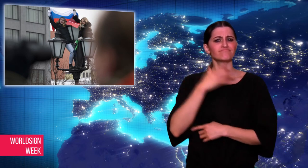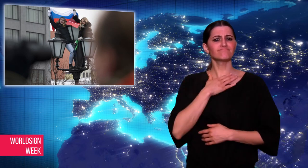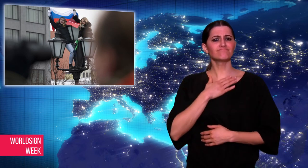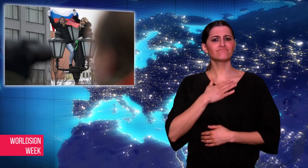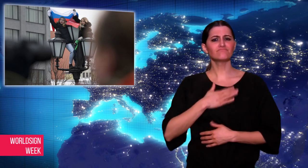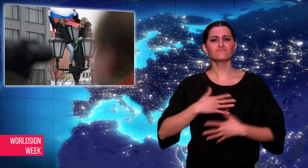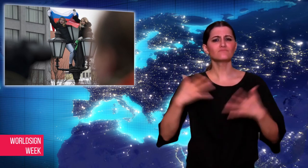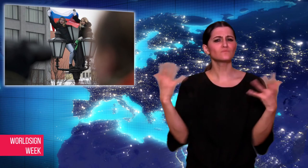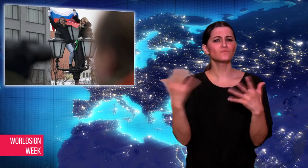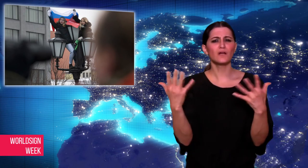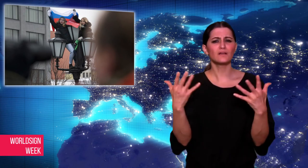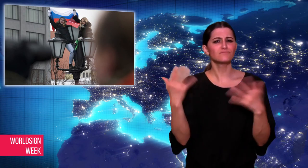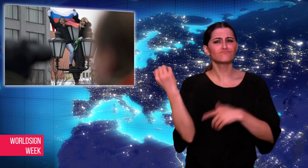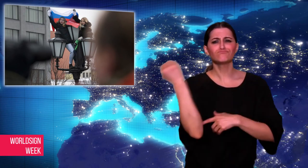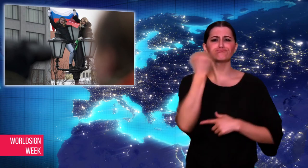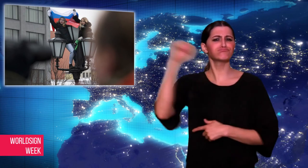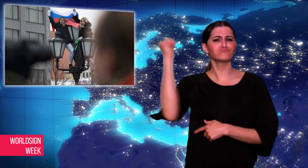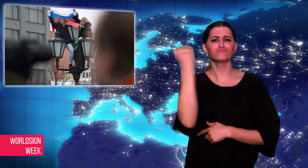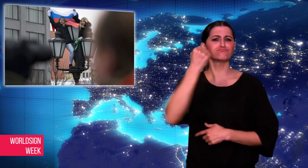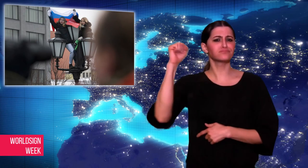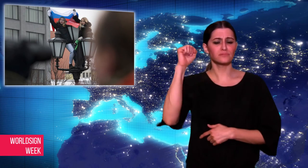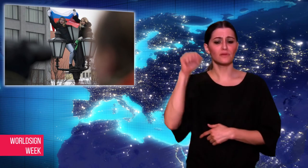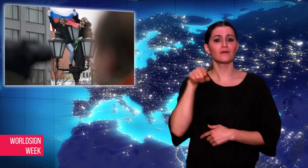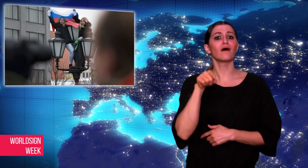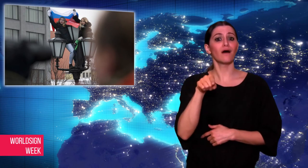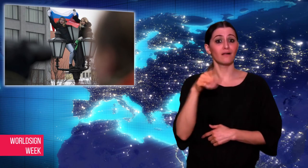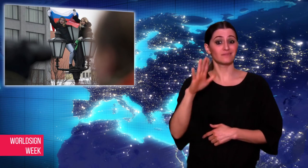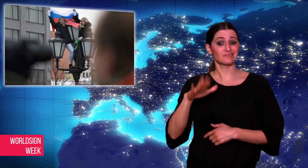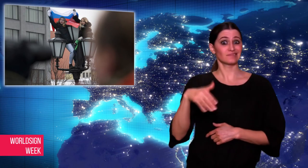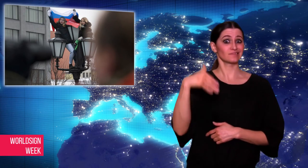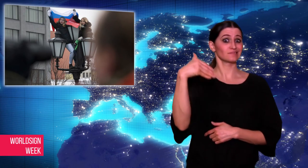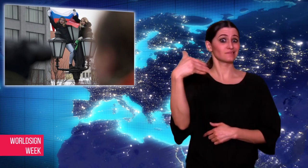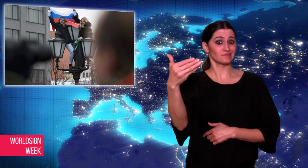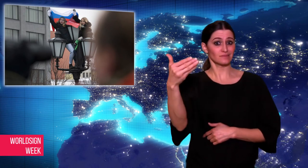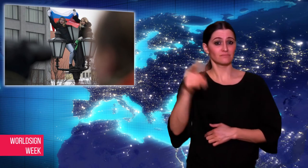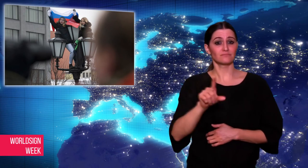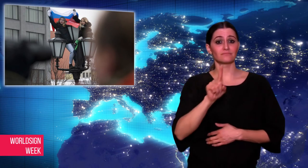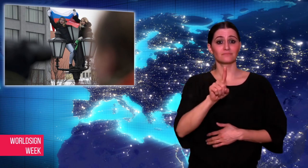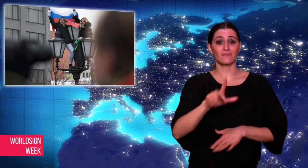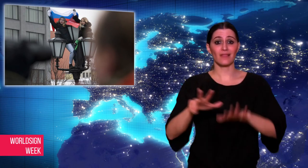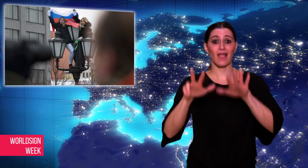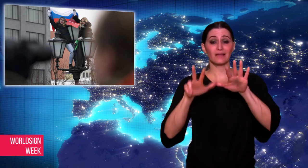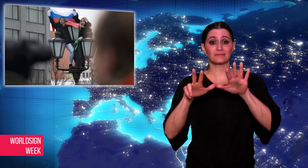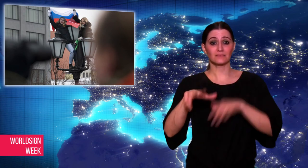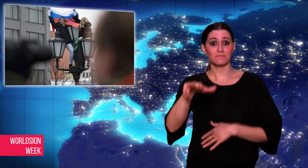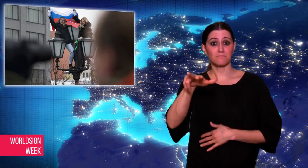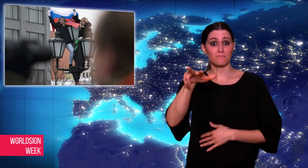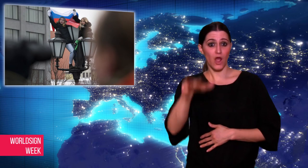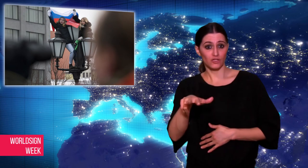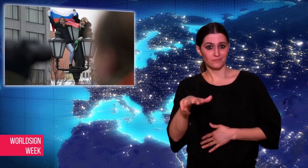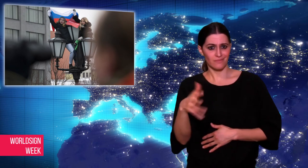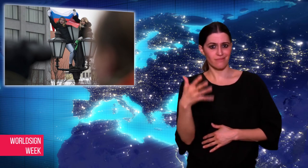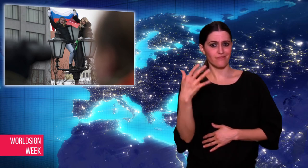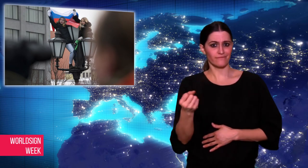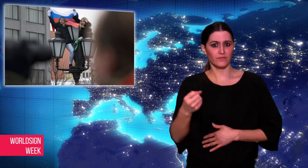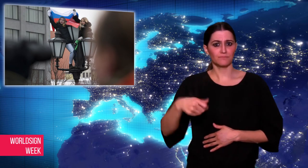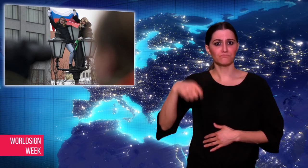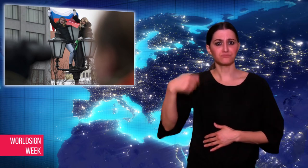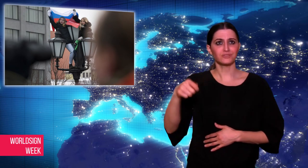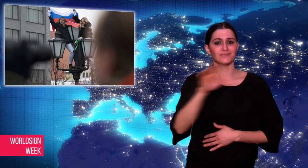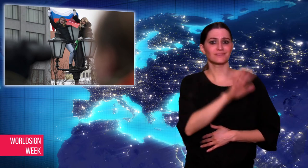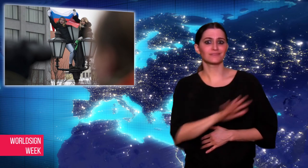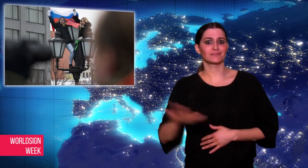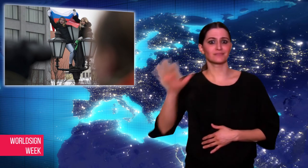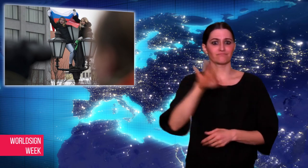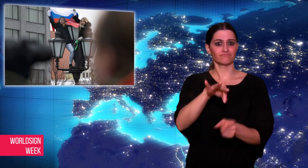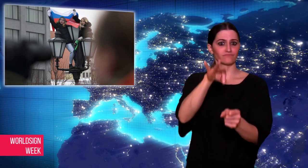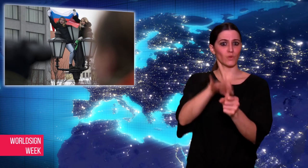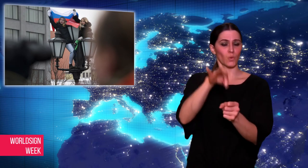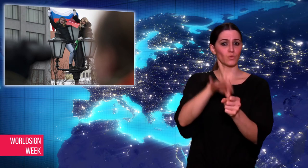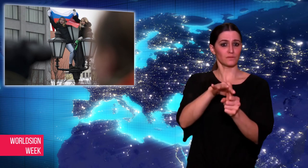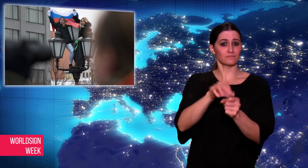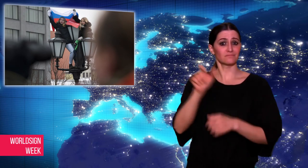March 18th presidential elections, and